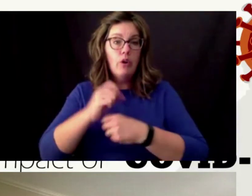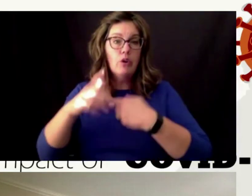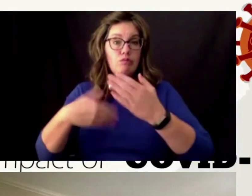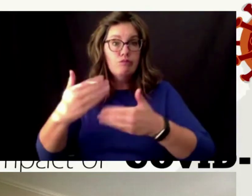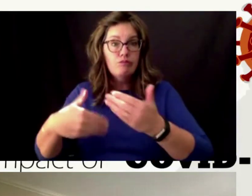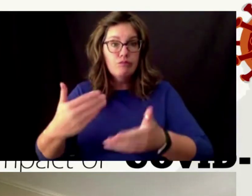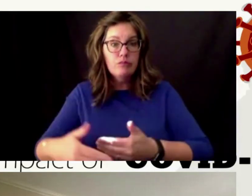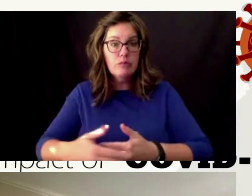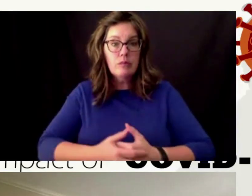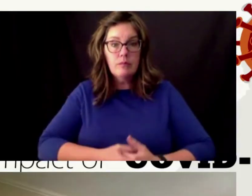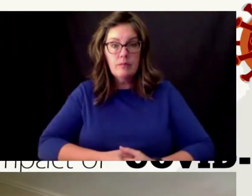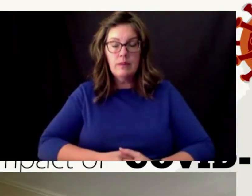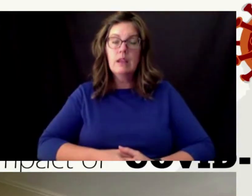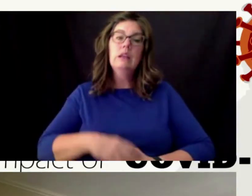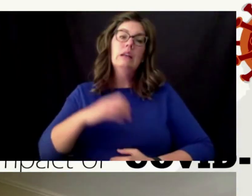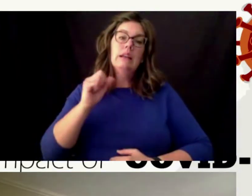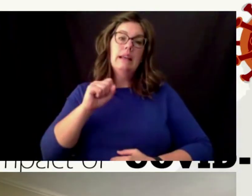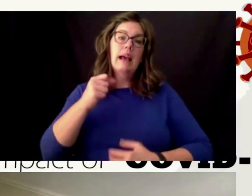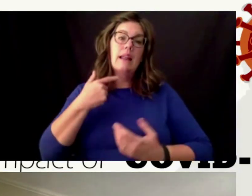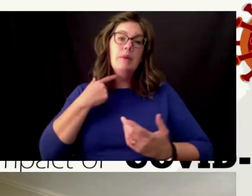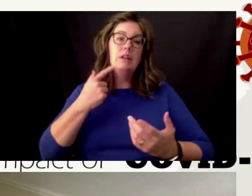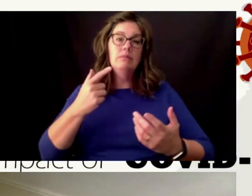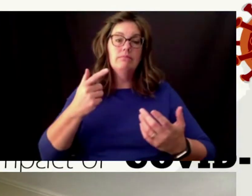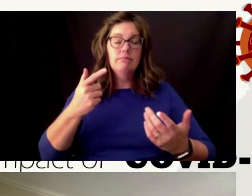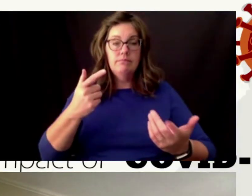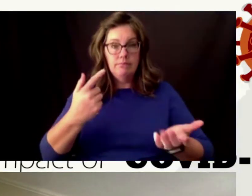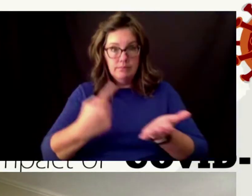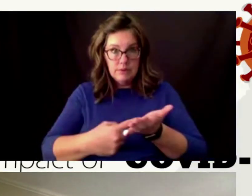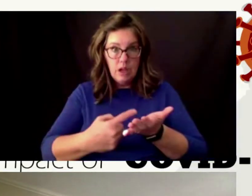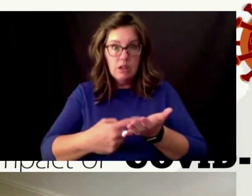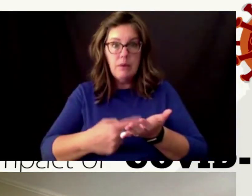yes so let me try to address that kind of quickly i'm not sure what our time frame is here